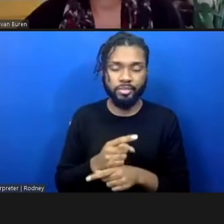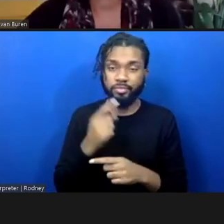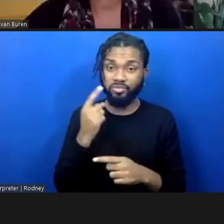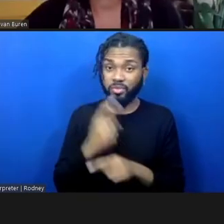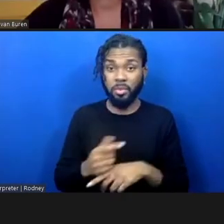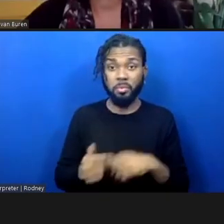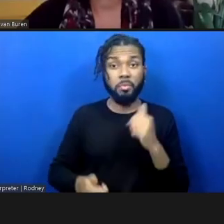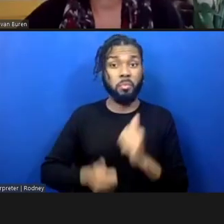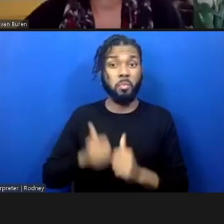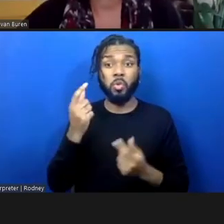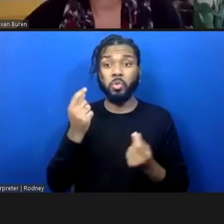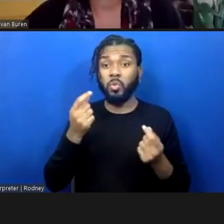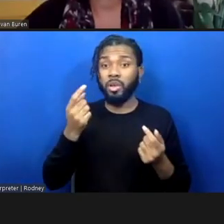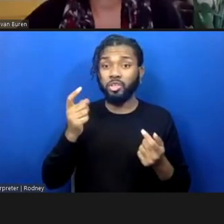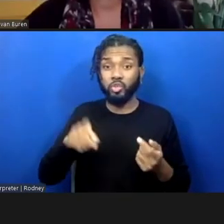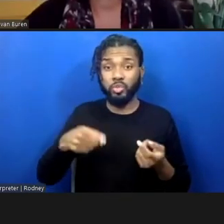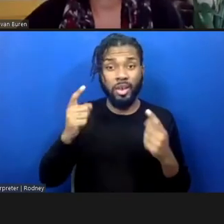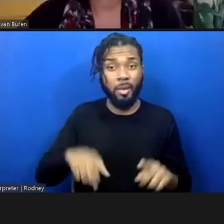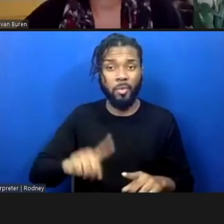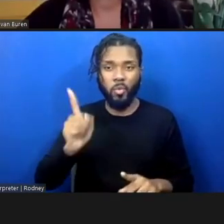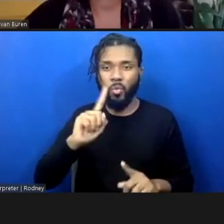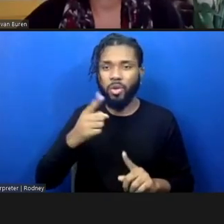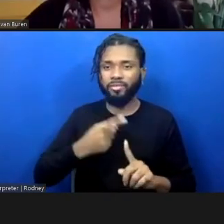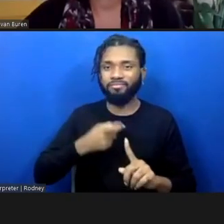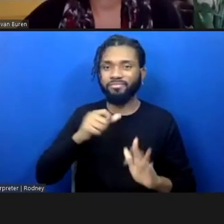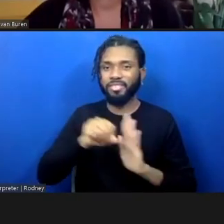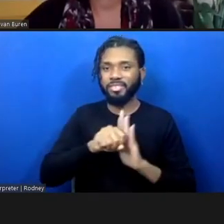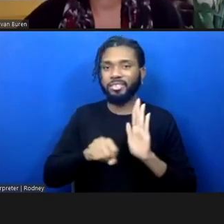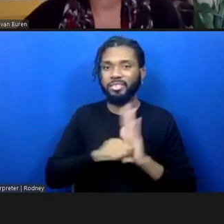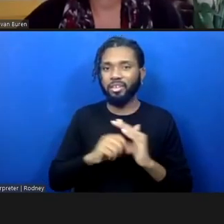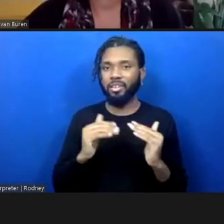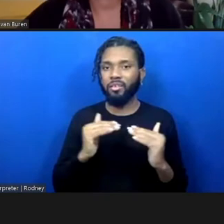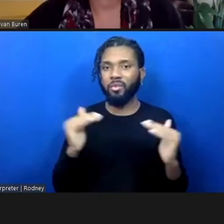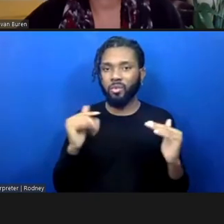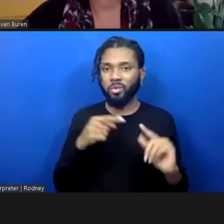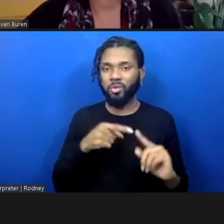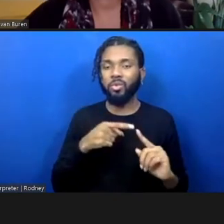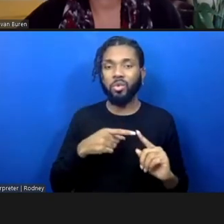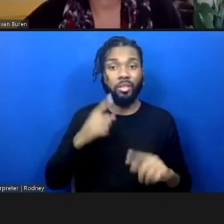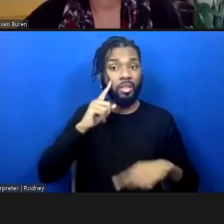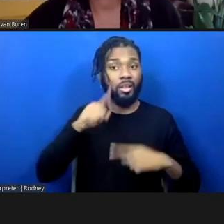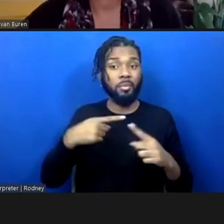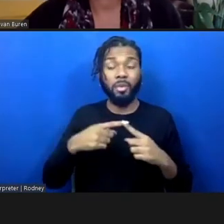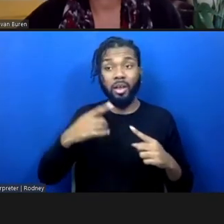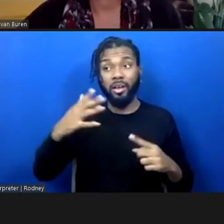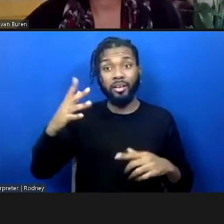happen is at the state level, and who is incarcerated federally is just a micro